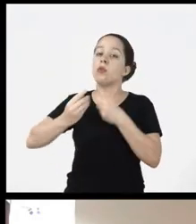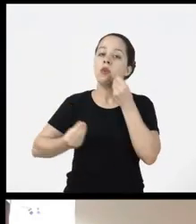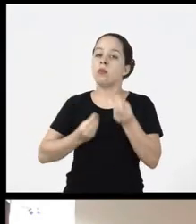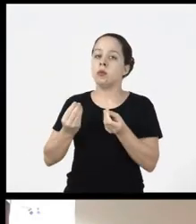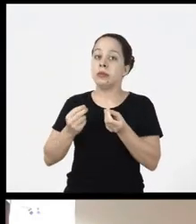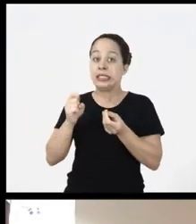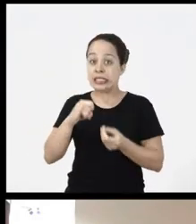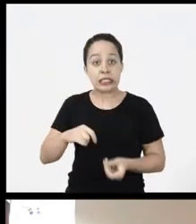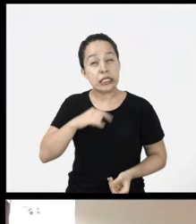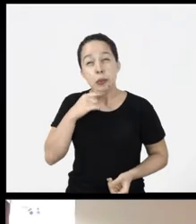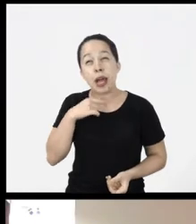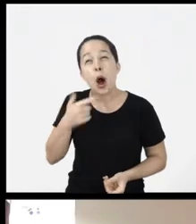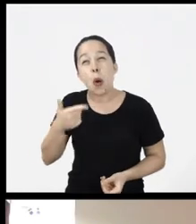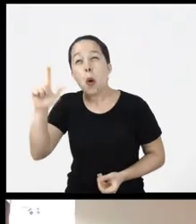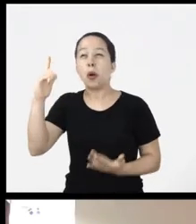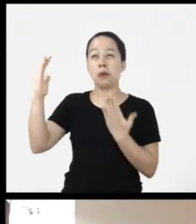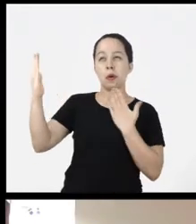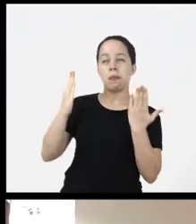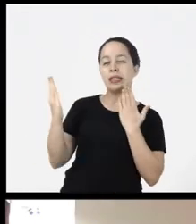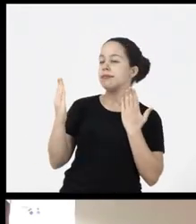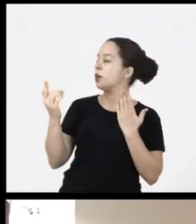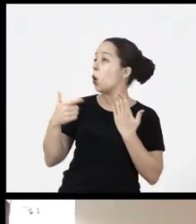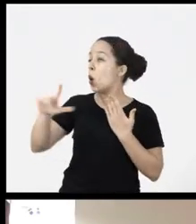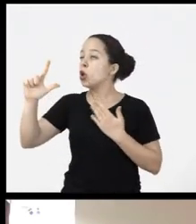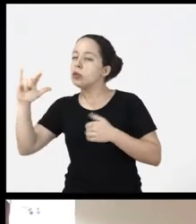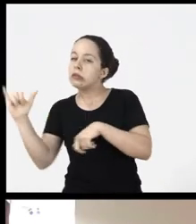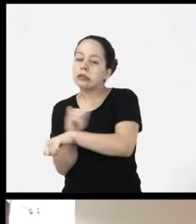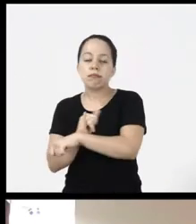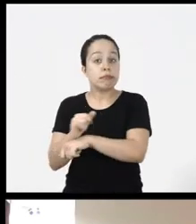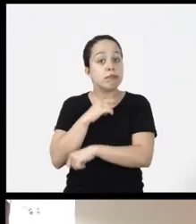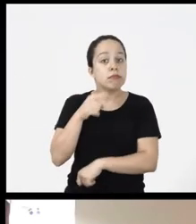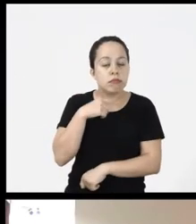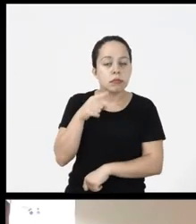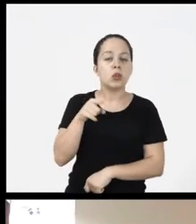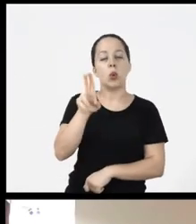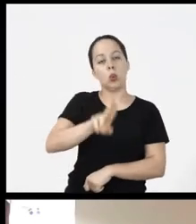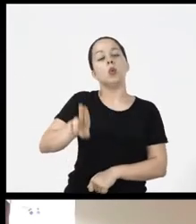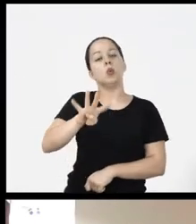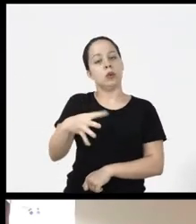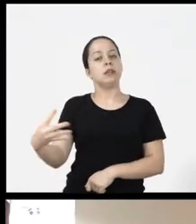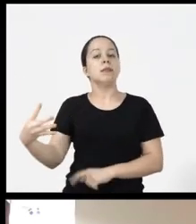type only when there is no other form of representation whenever there is, it is important to